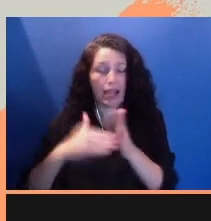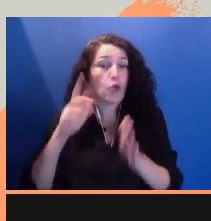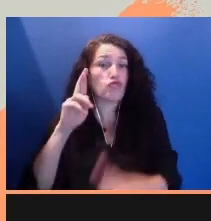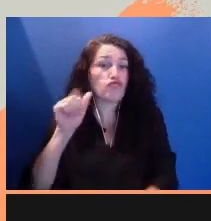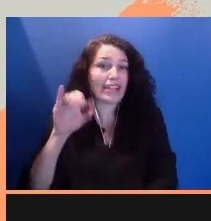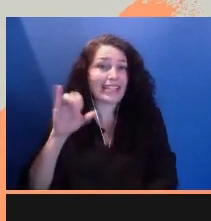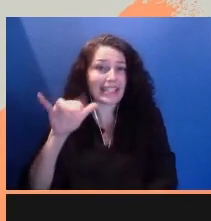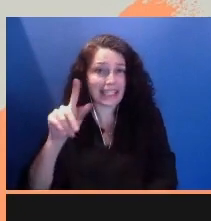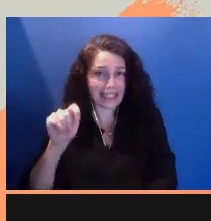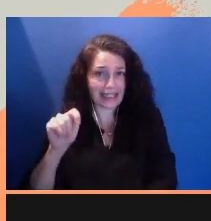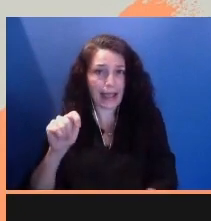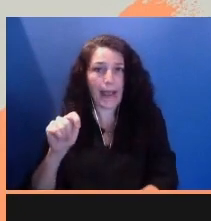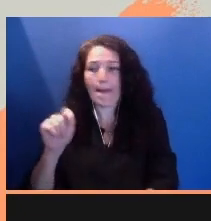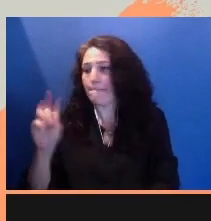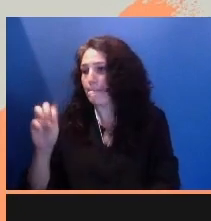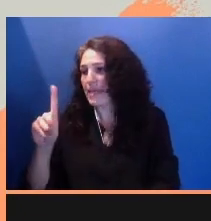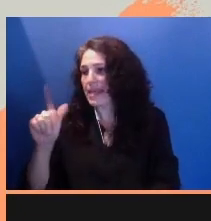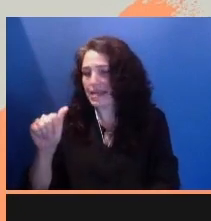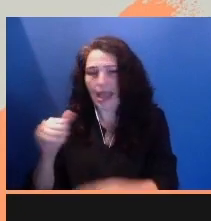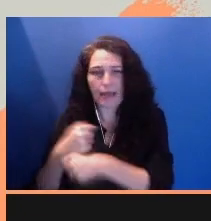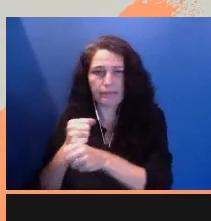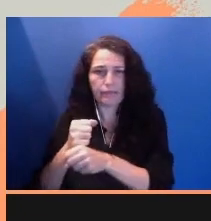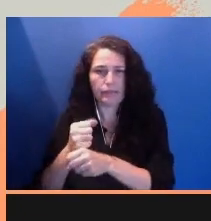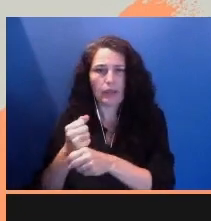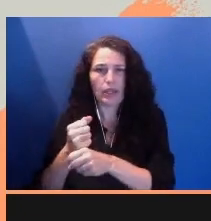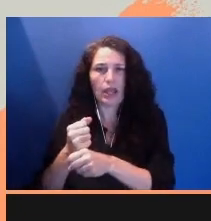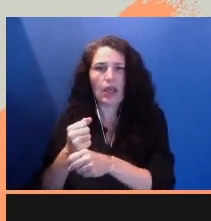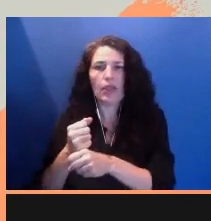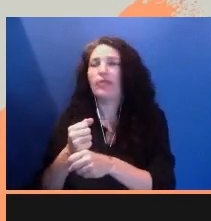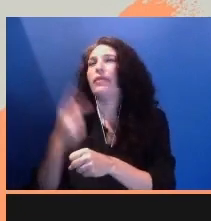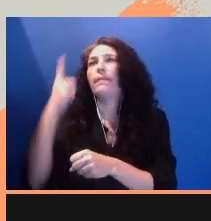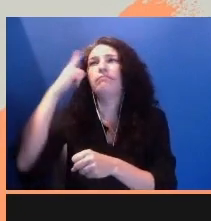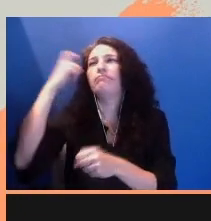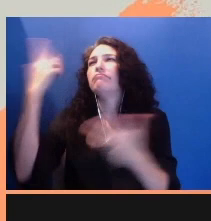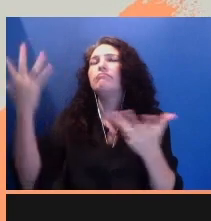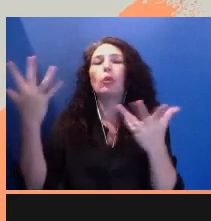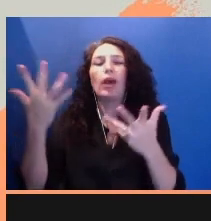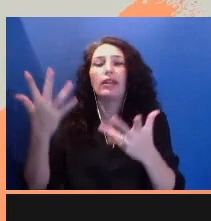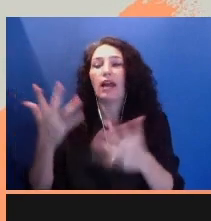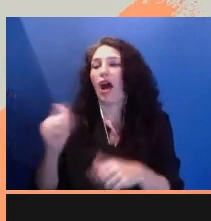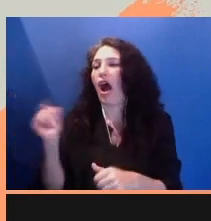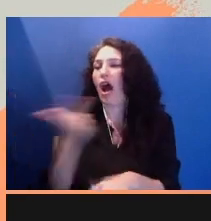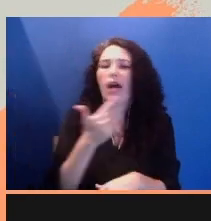Here's my magical realism dream of our industry. Filmmakers of all colors march together,